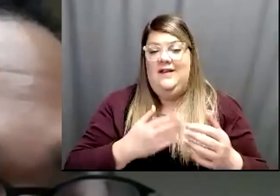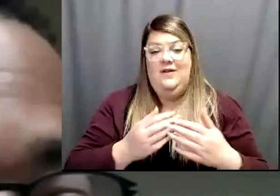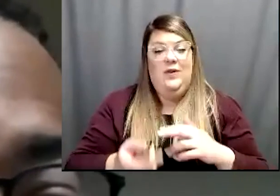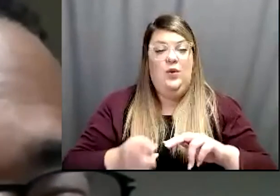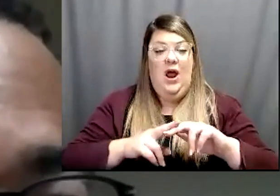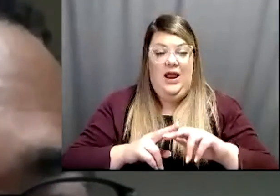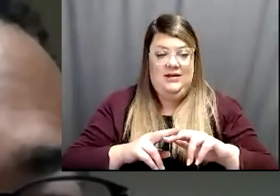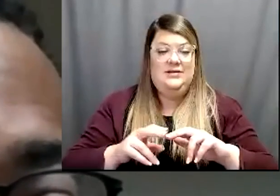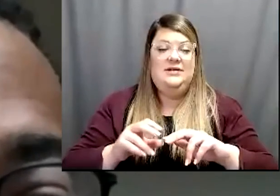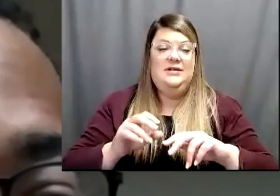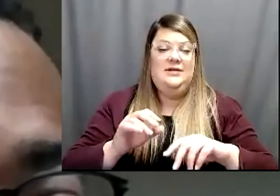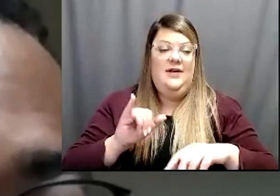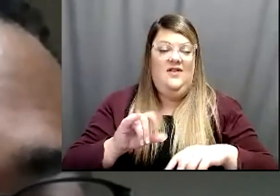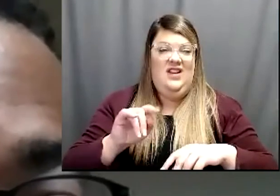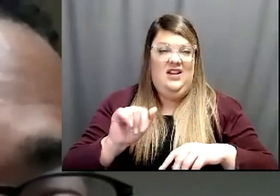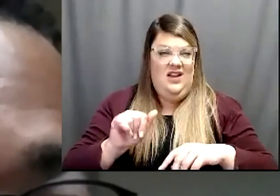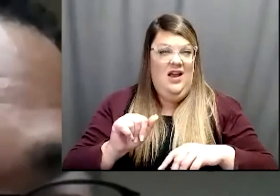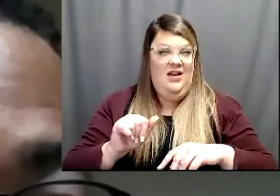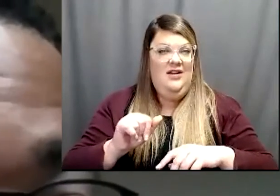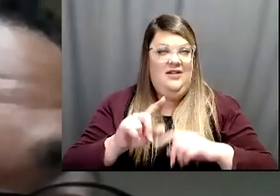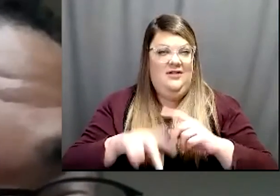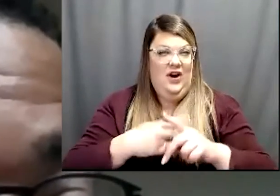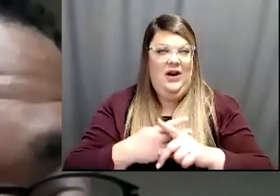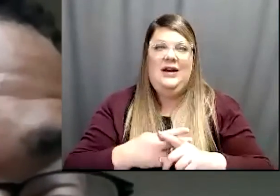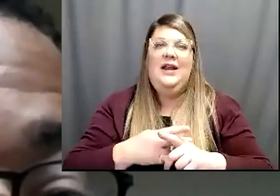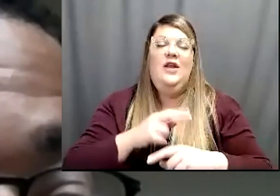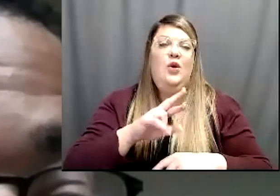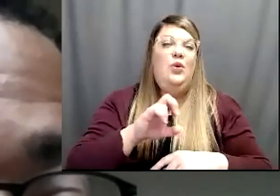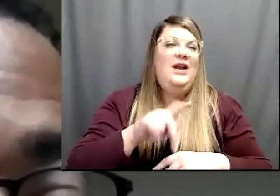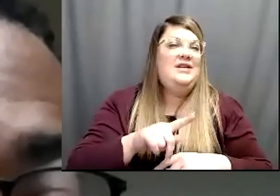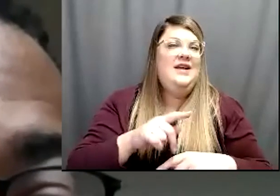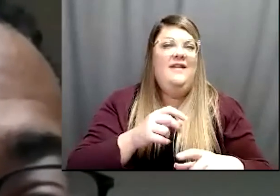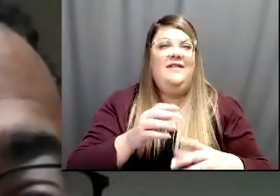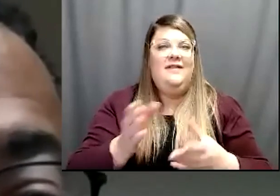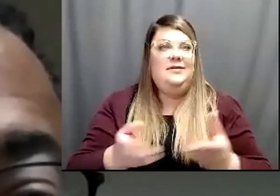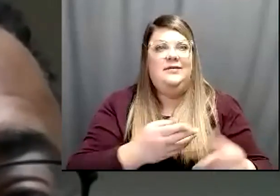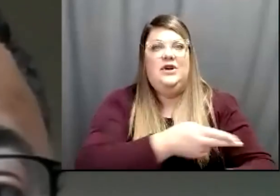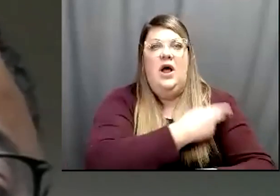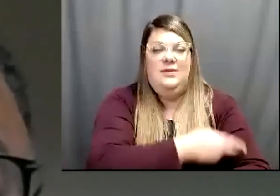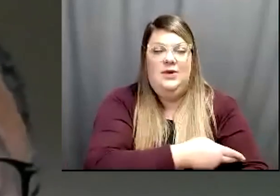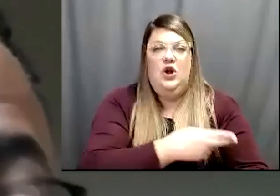you know, your risk of having severe illness or hospitalizations is still very very low. So, yes!